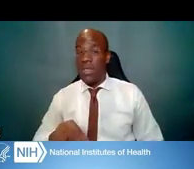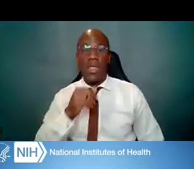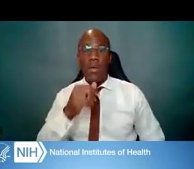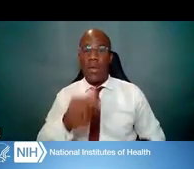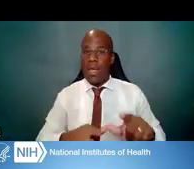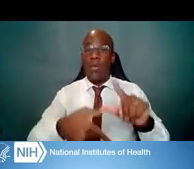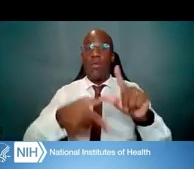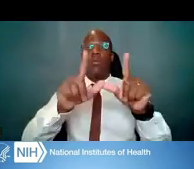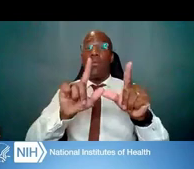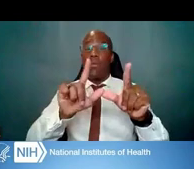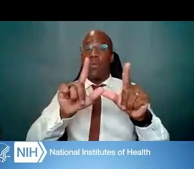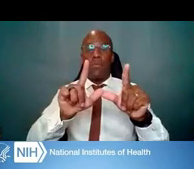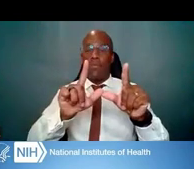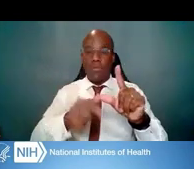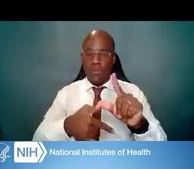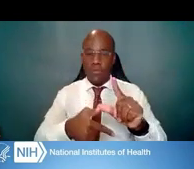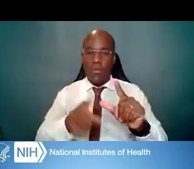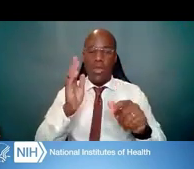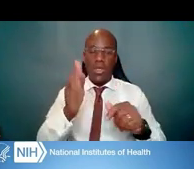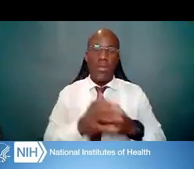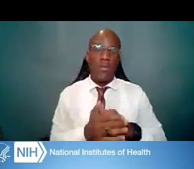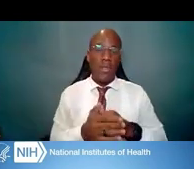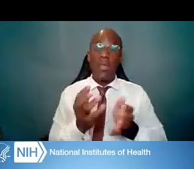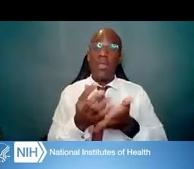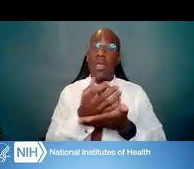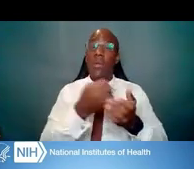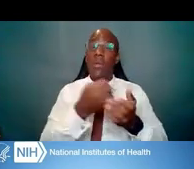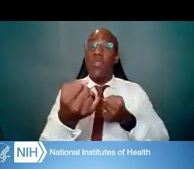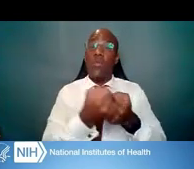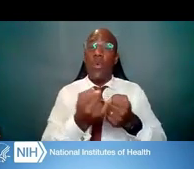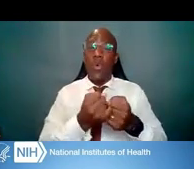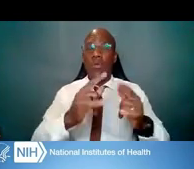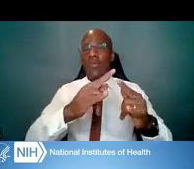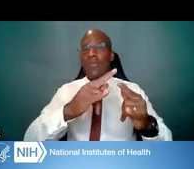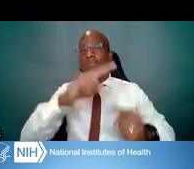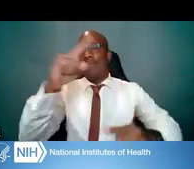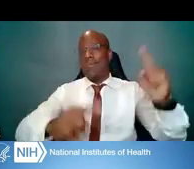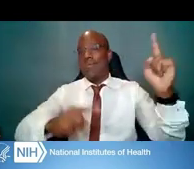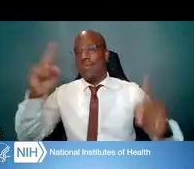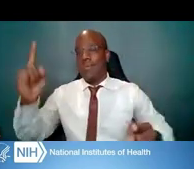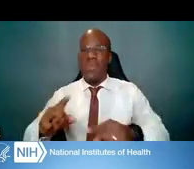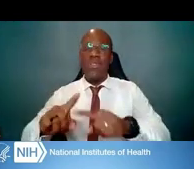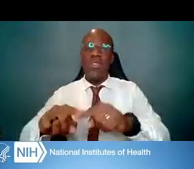Salary support varies by institutes and center, the maximum is $100,000.